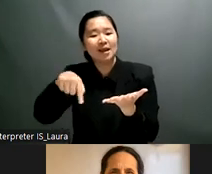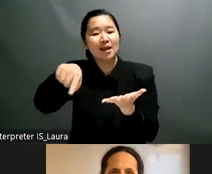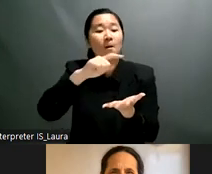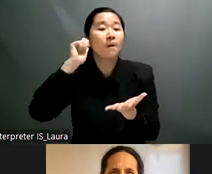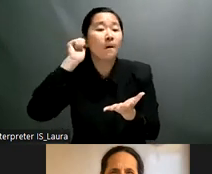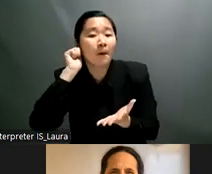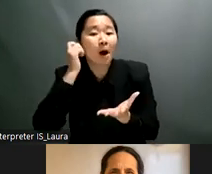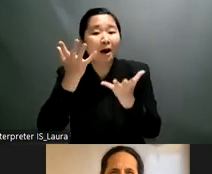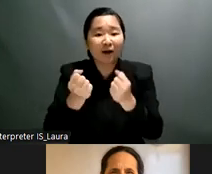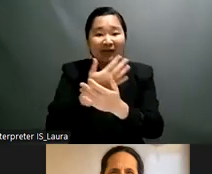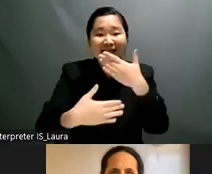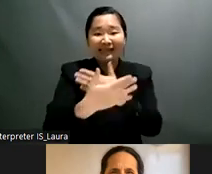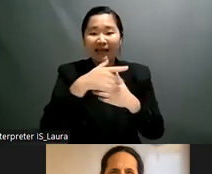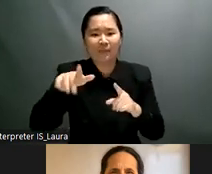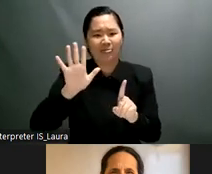peers still don't know how to